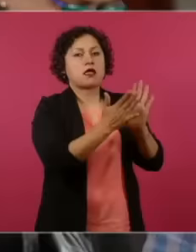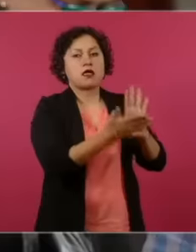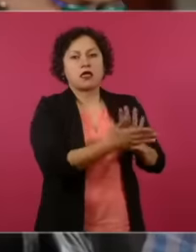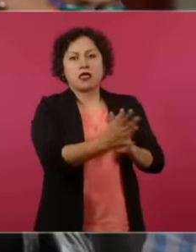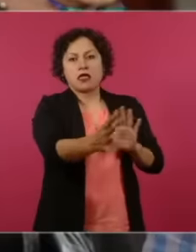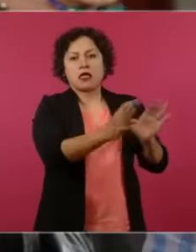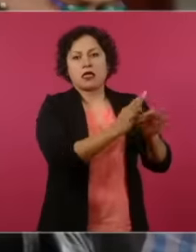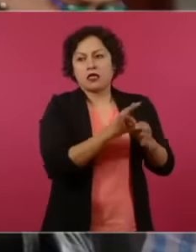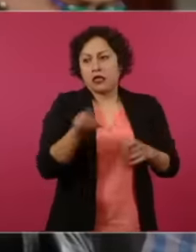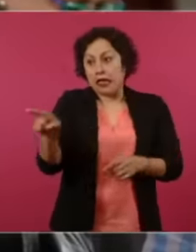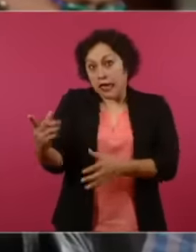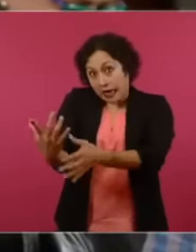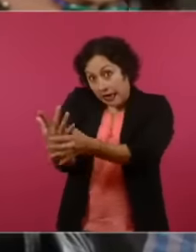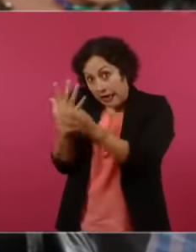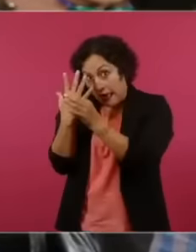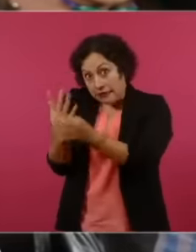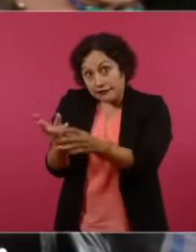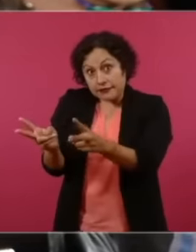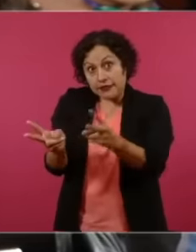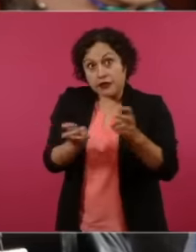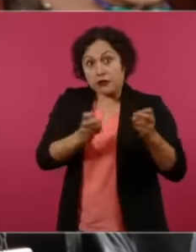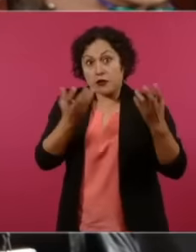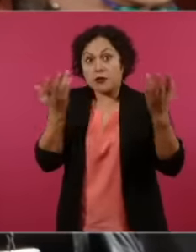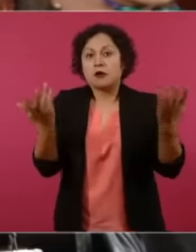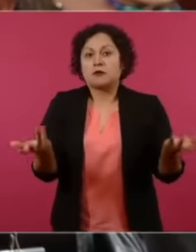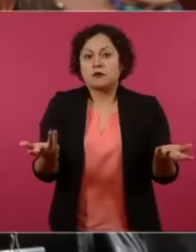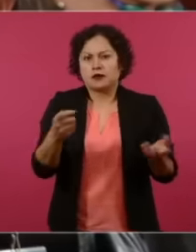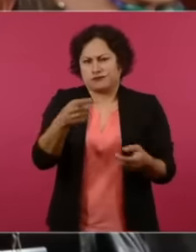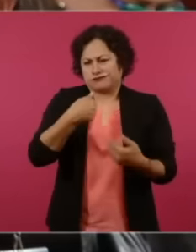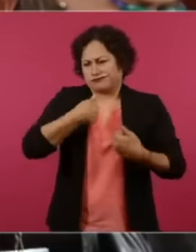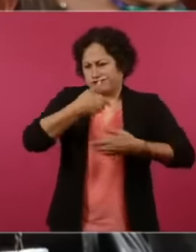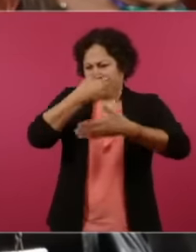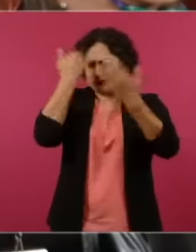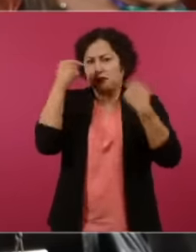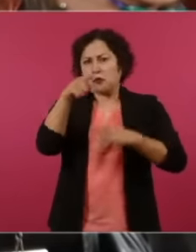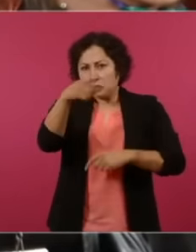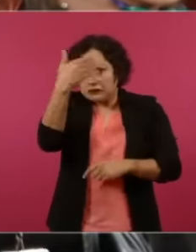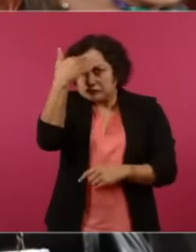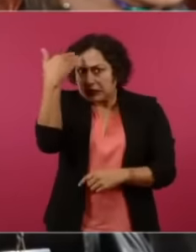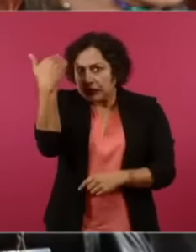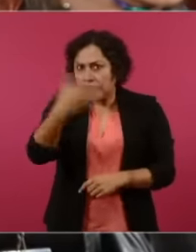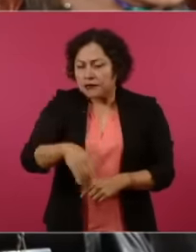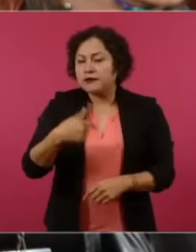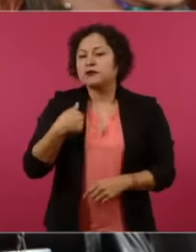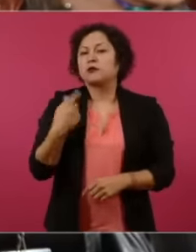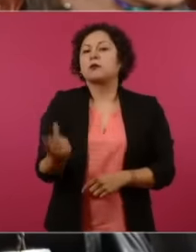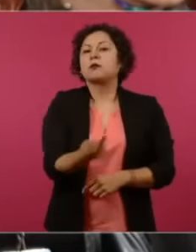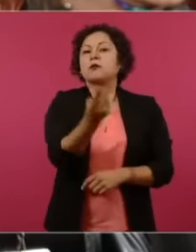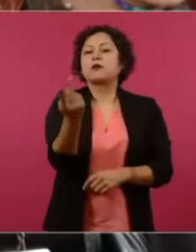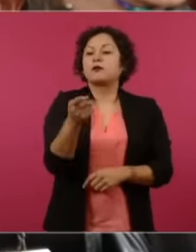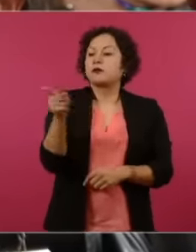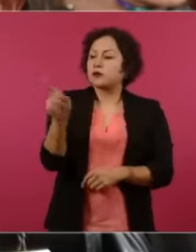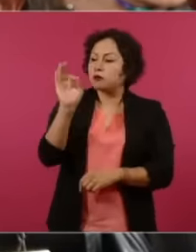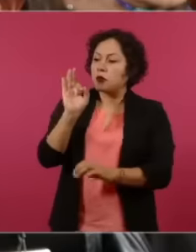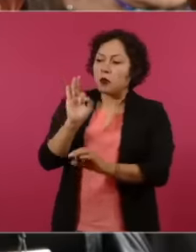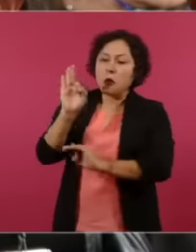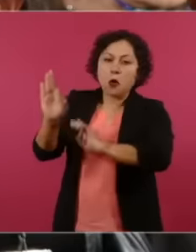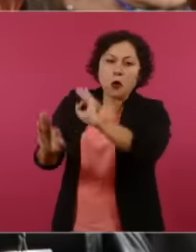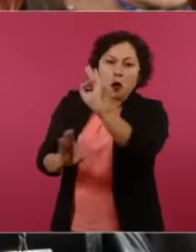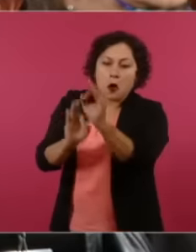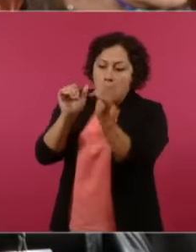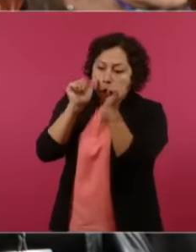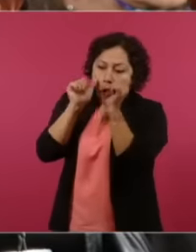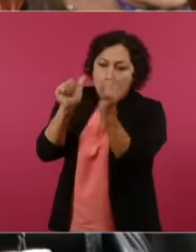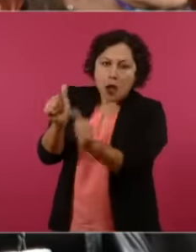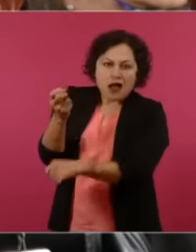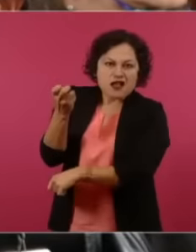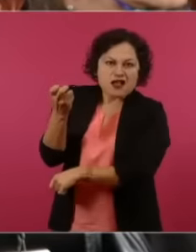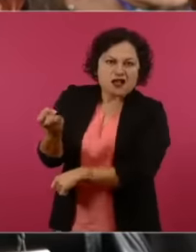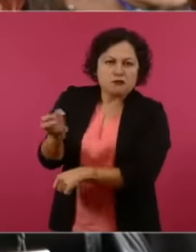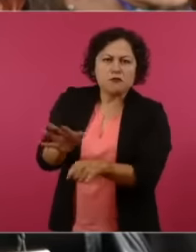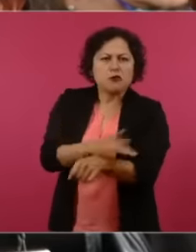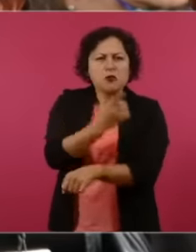well that case, why they have not been able to be given a deal. worthy of these people why Why does